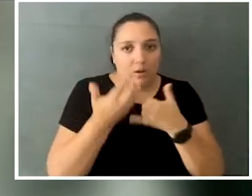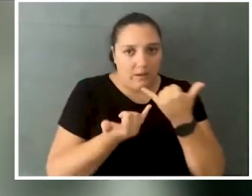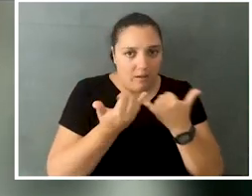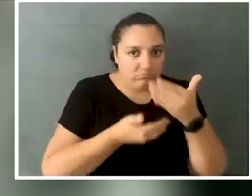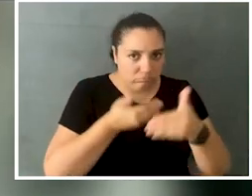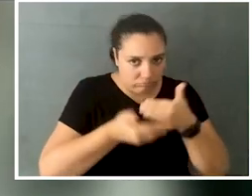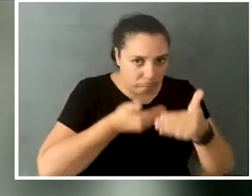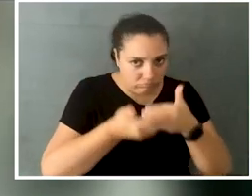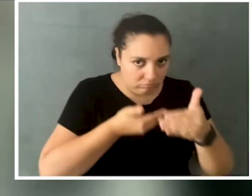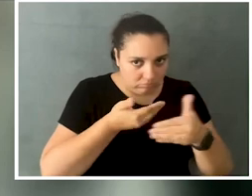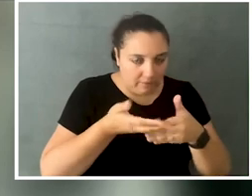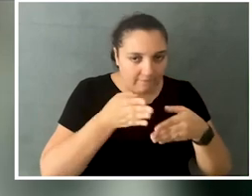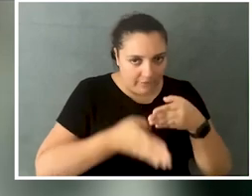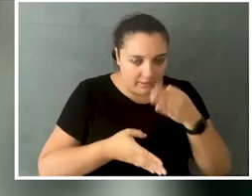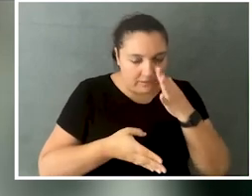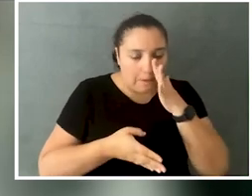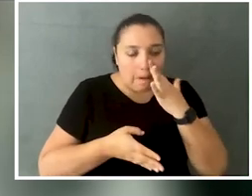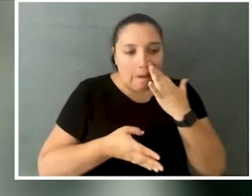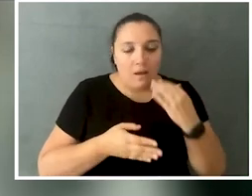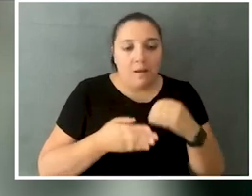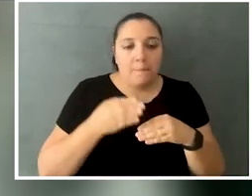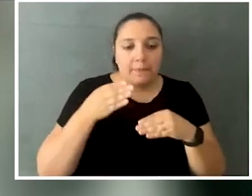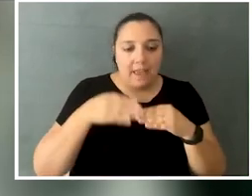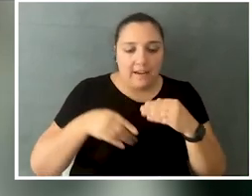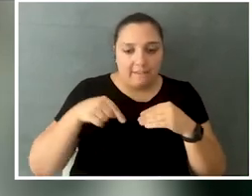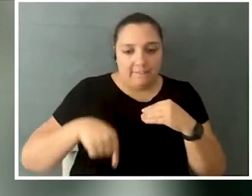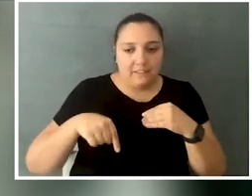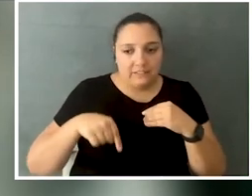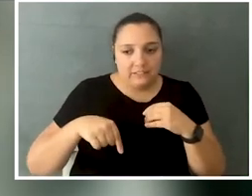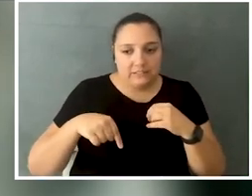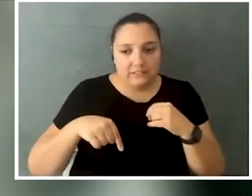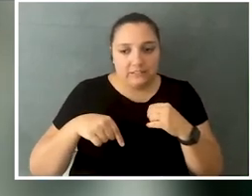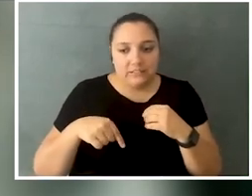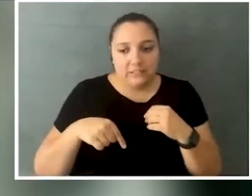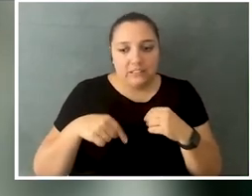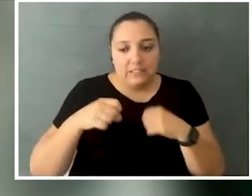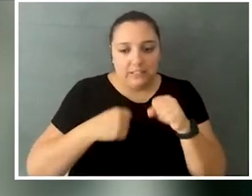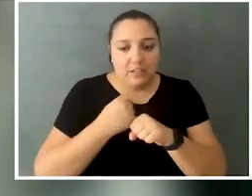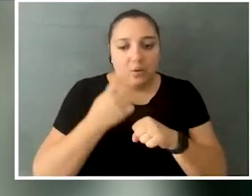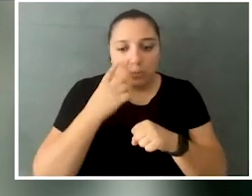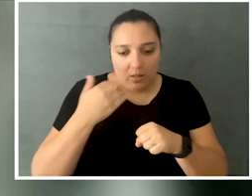that are in the process of being finished, and then, by the end of this cycle, we'll have a total of 18 videos,